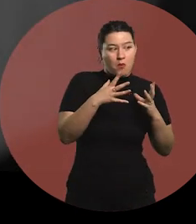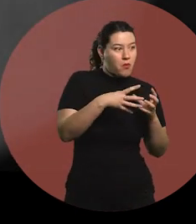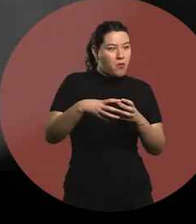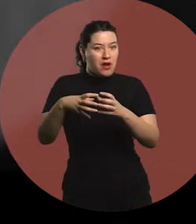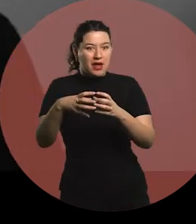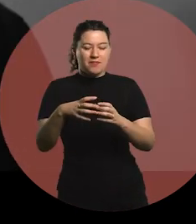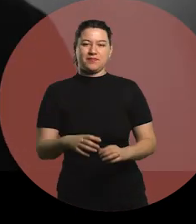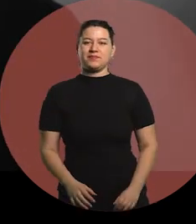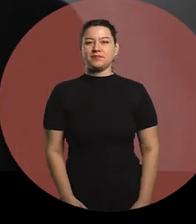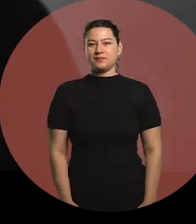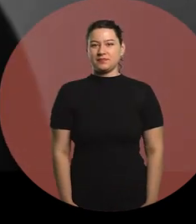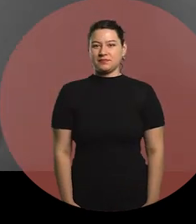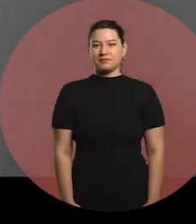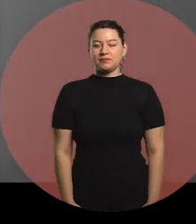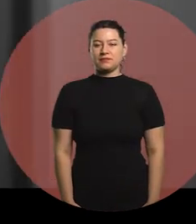Gustavo, then.